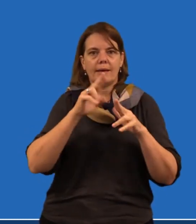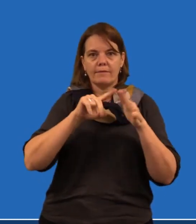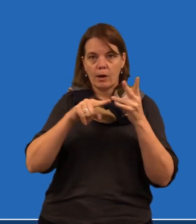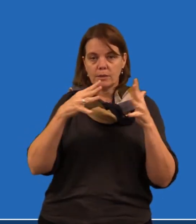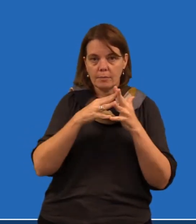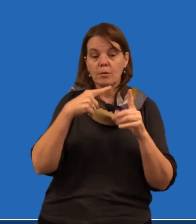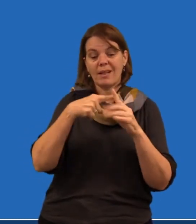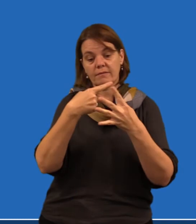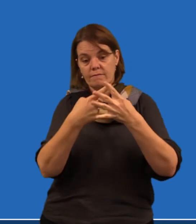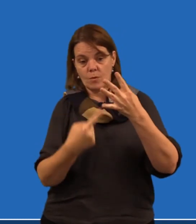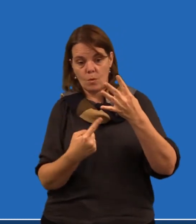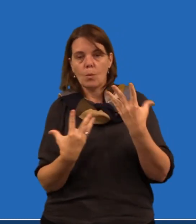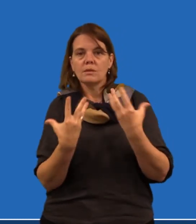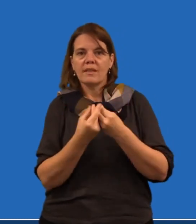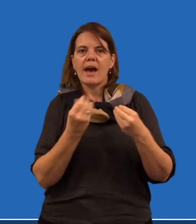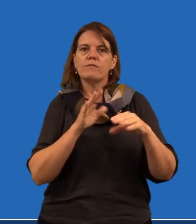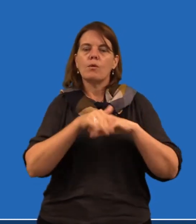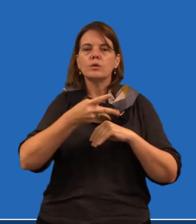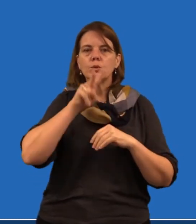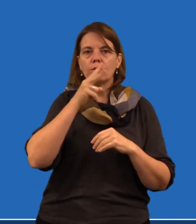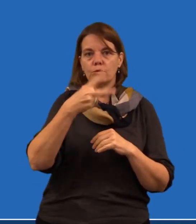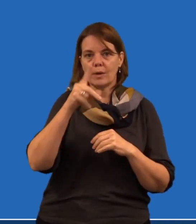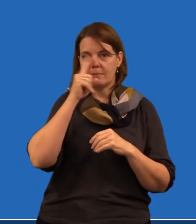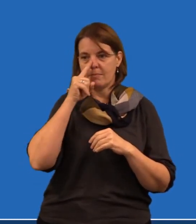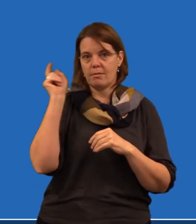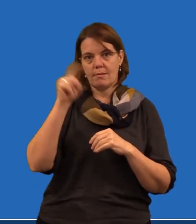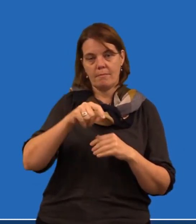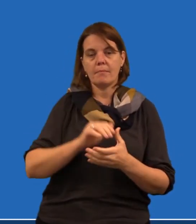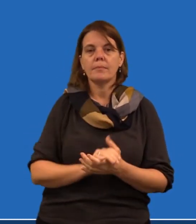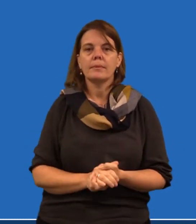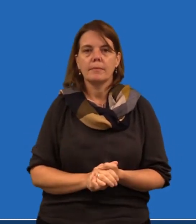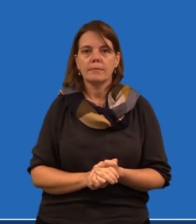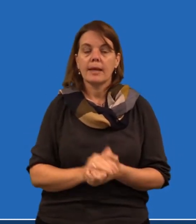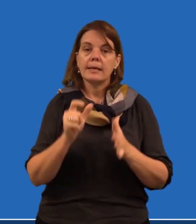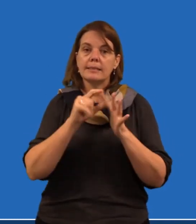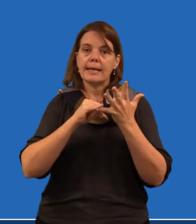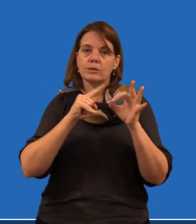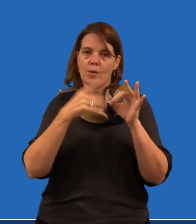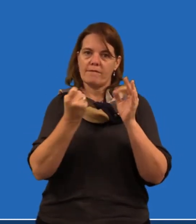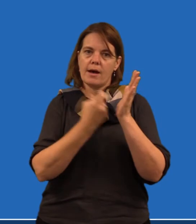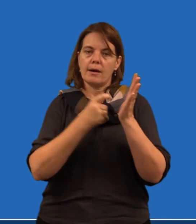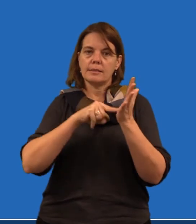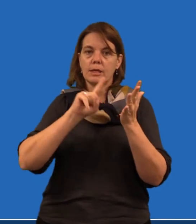And this year, the Family Auslan Only Weekend has grown. There were over 220 people attending.